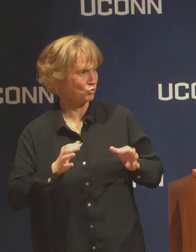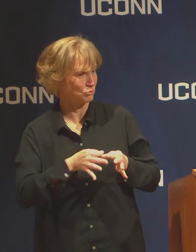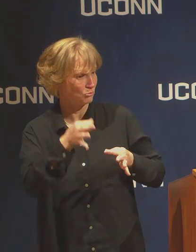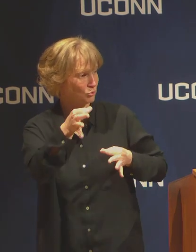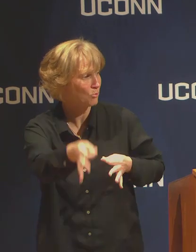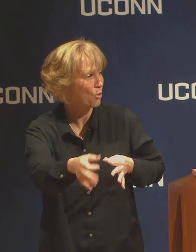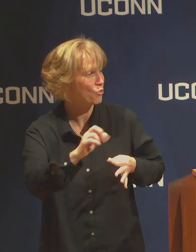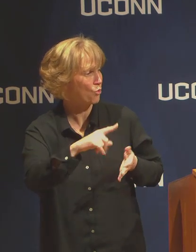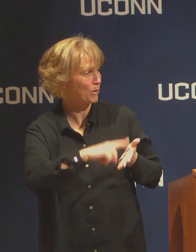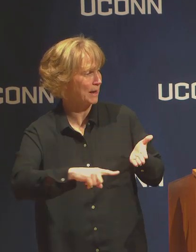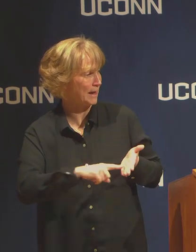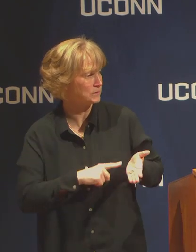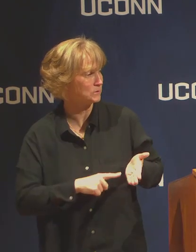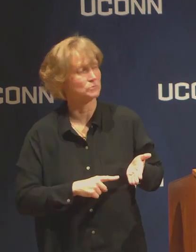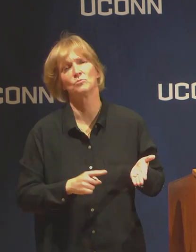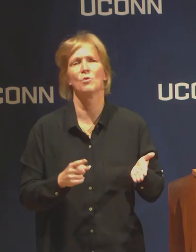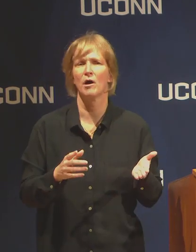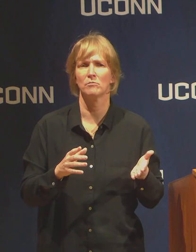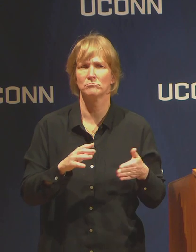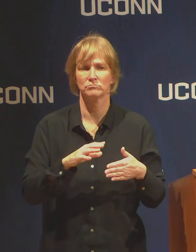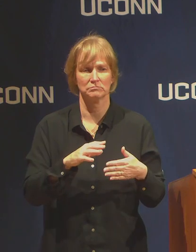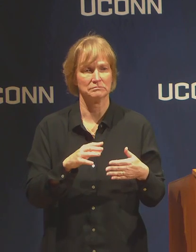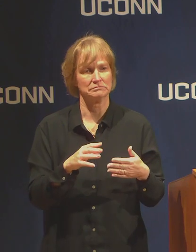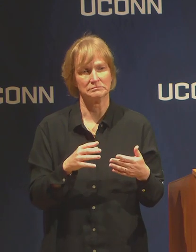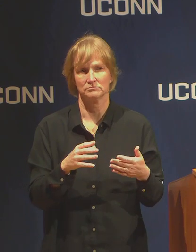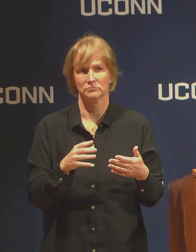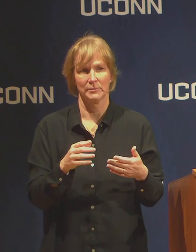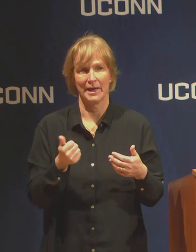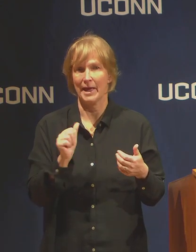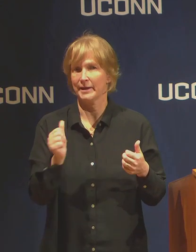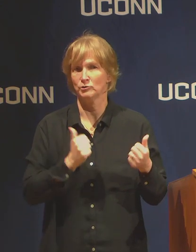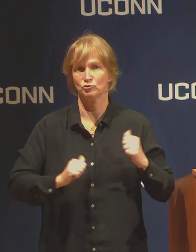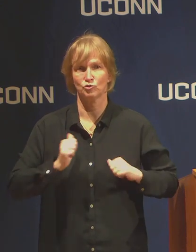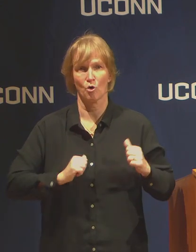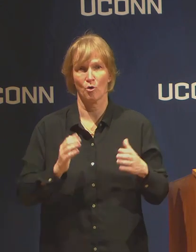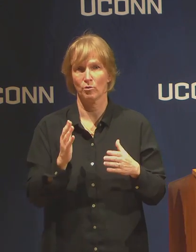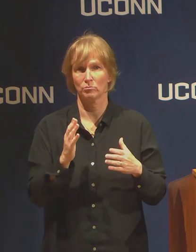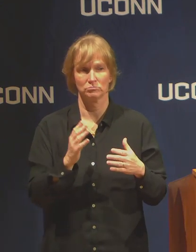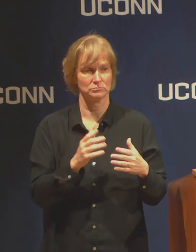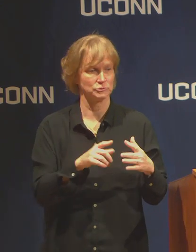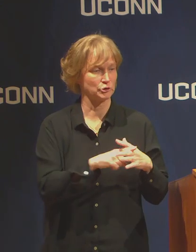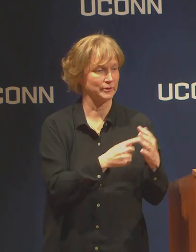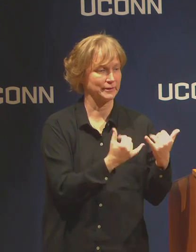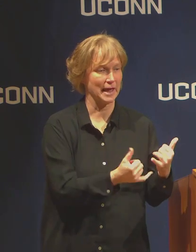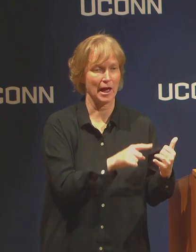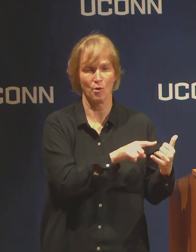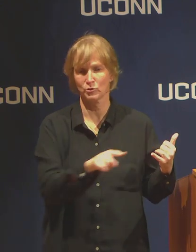All dates between now and mid May are cancelled.